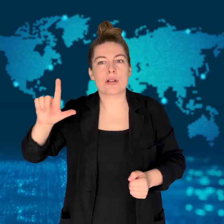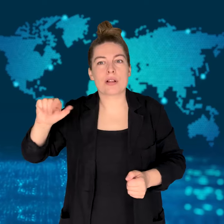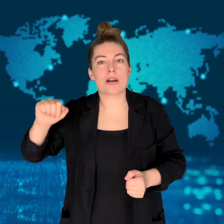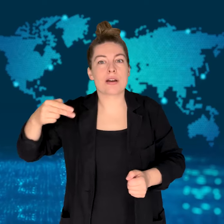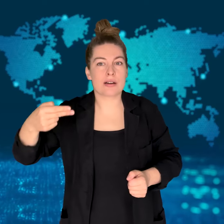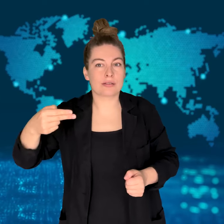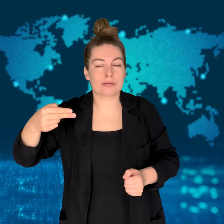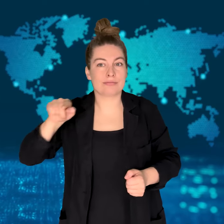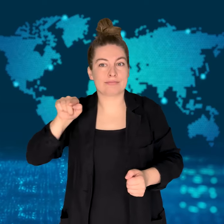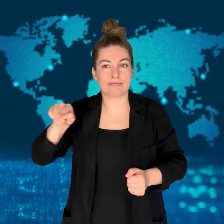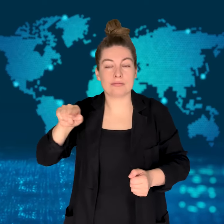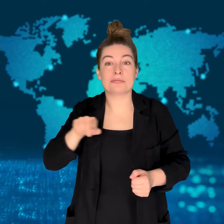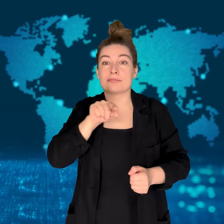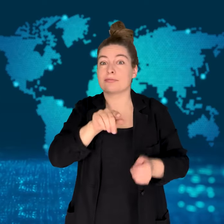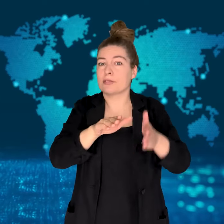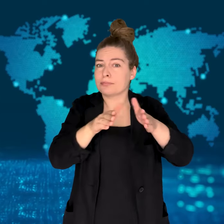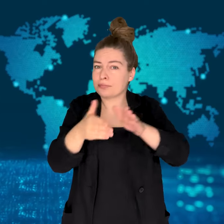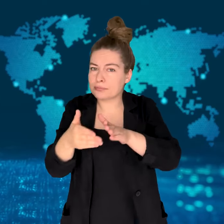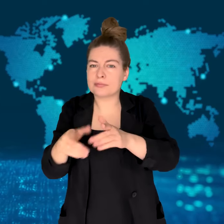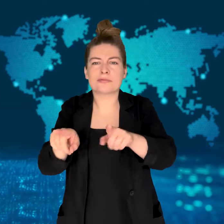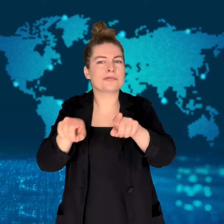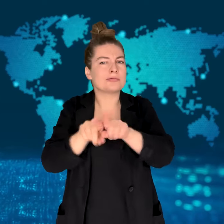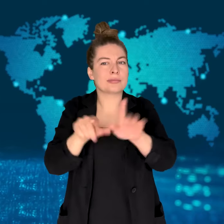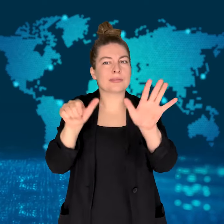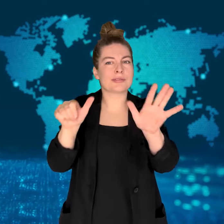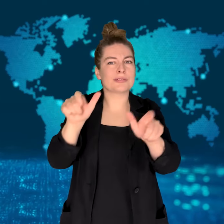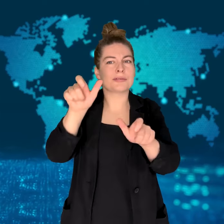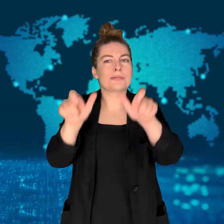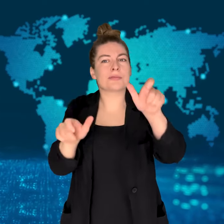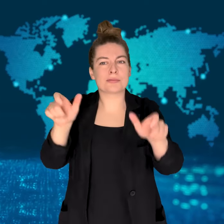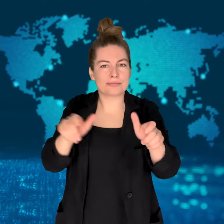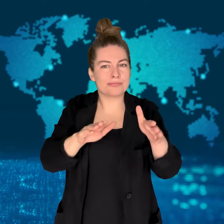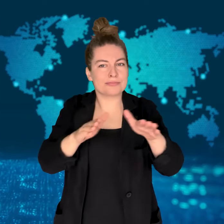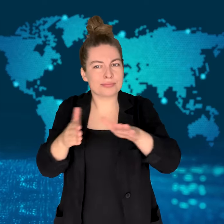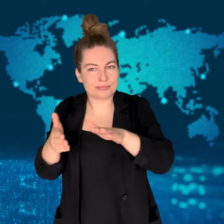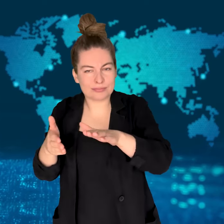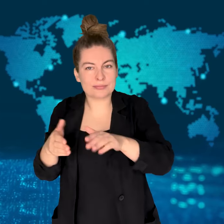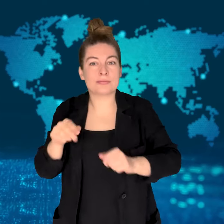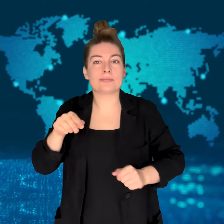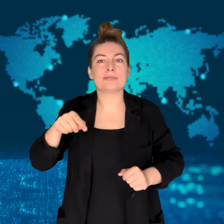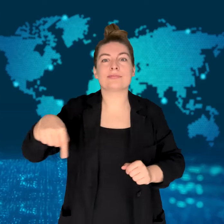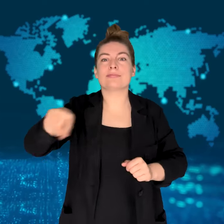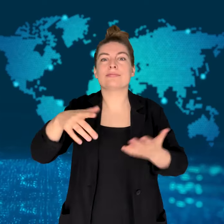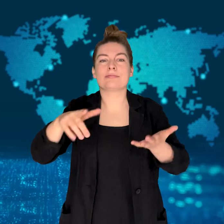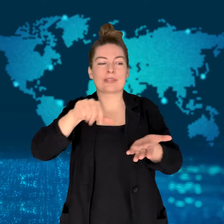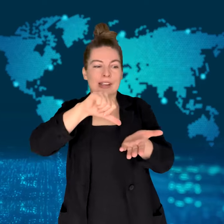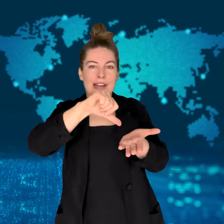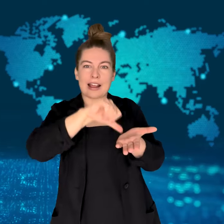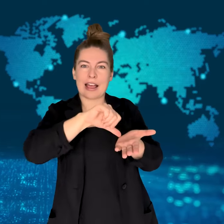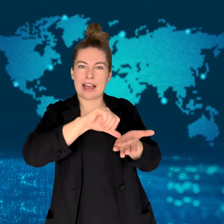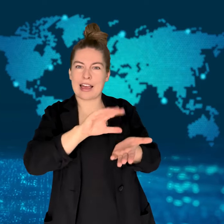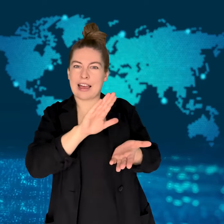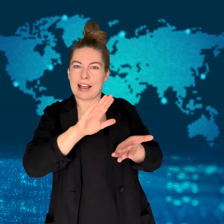during this war and was Iran's main go-between with Hezbollah.